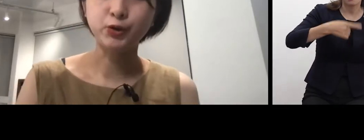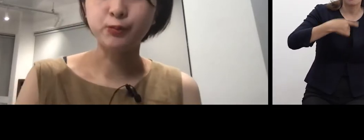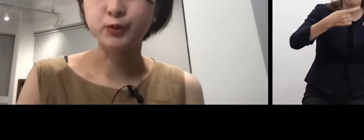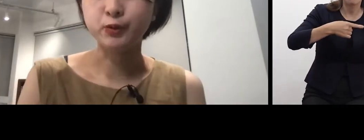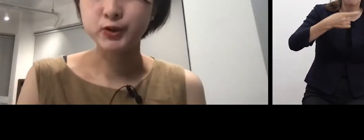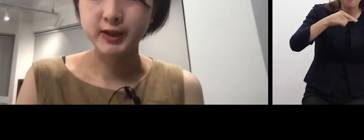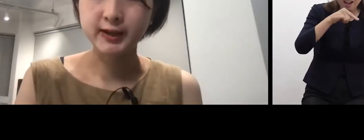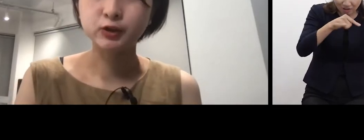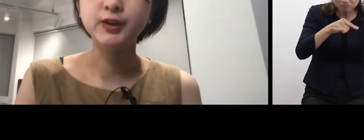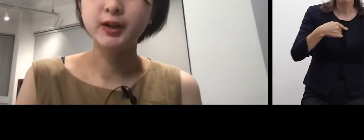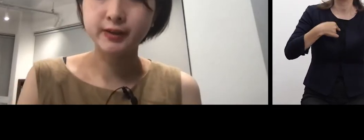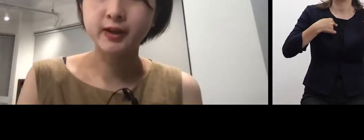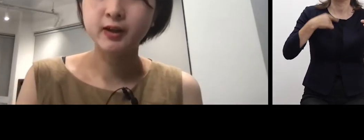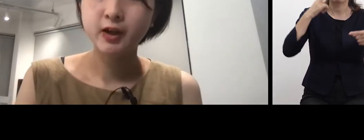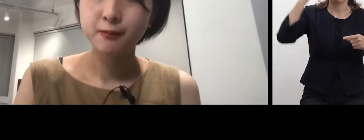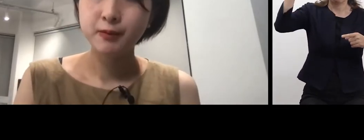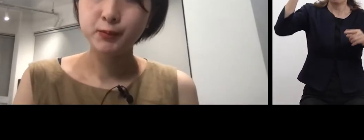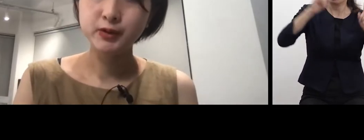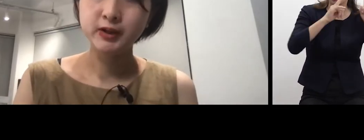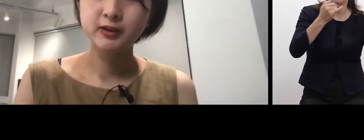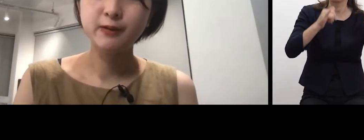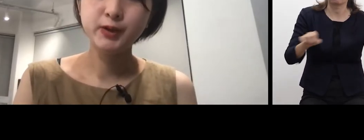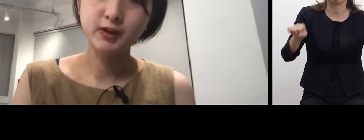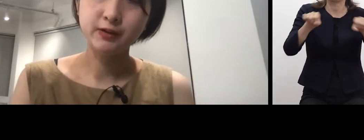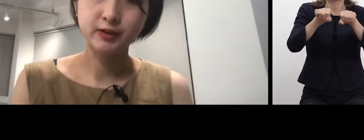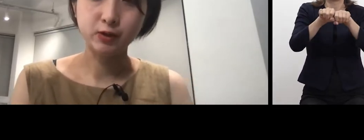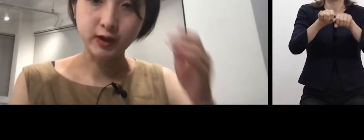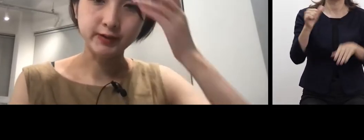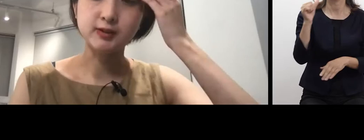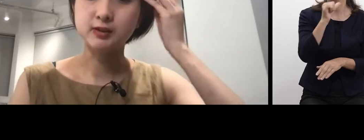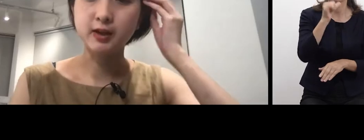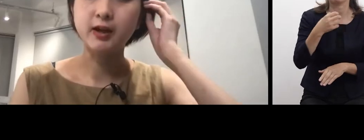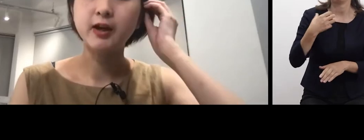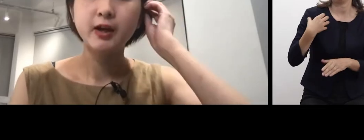I wonder if I can think of the circuit for communication,